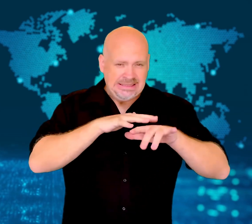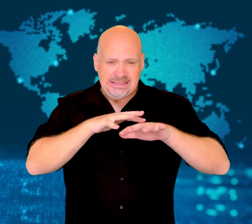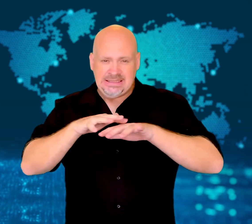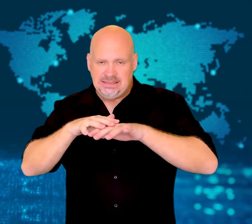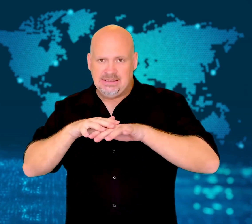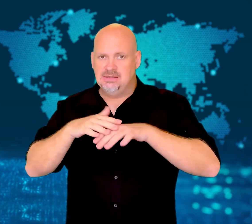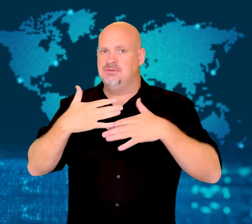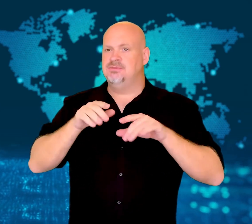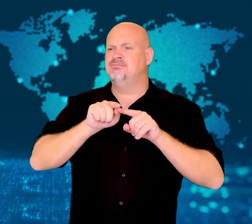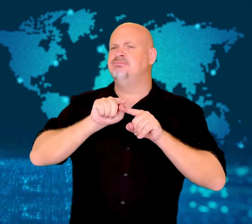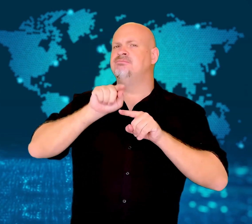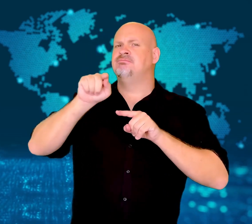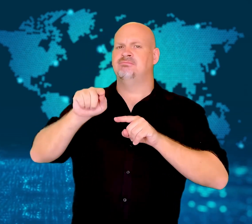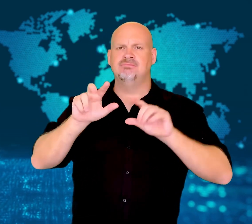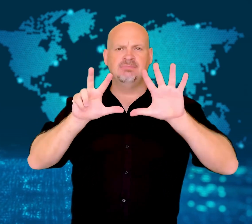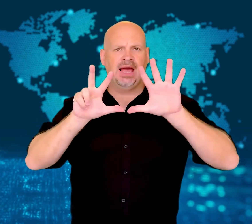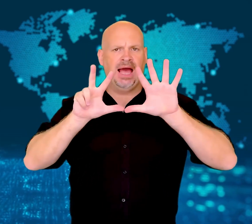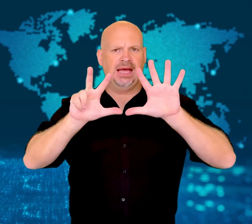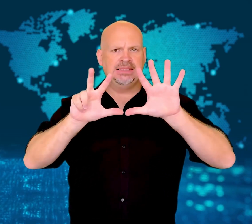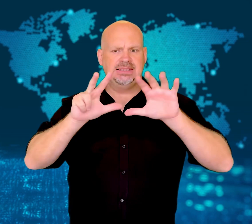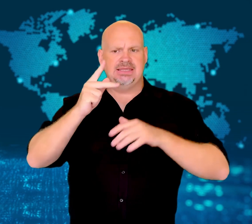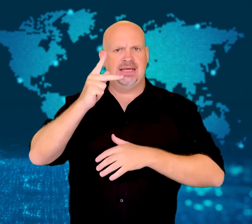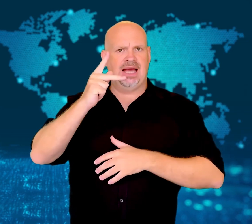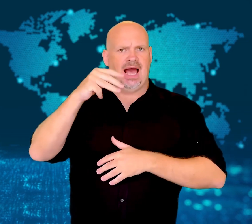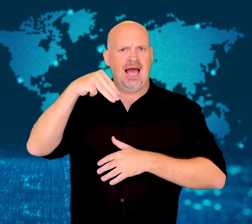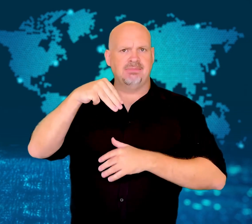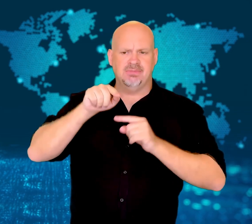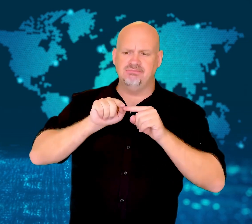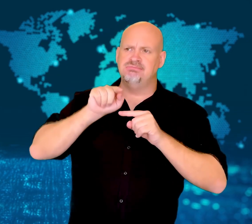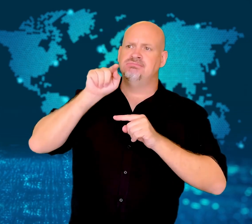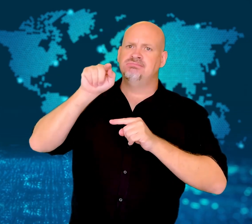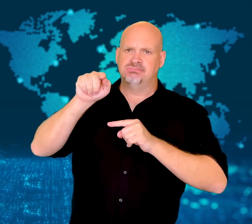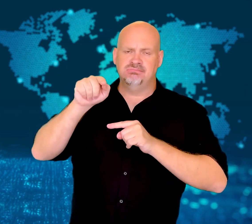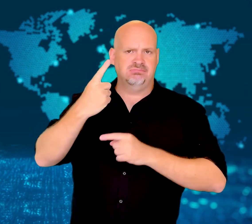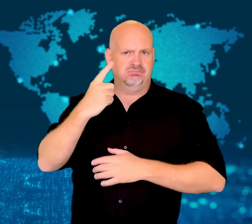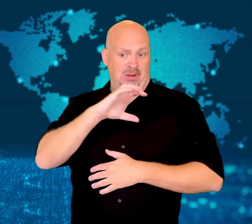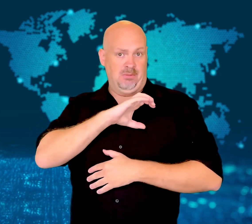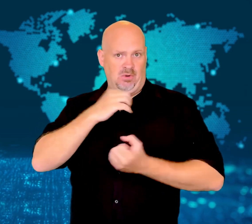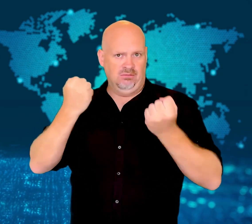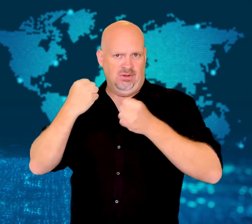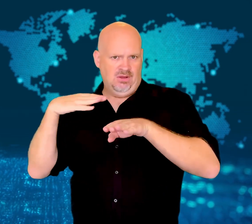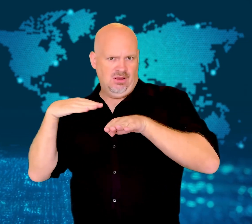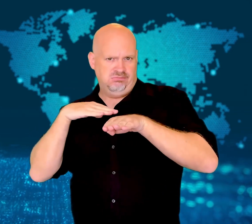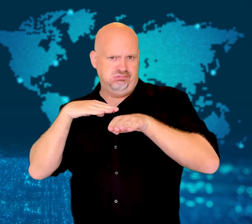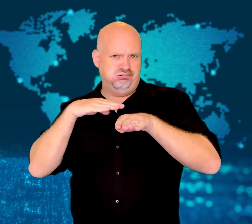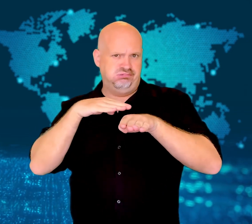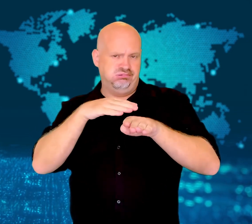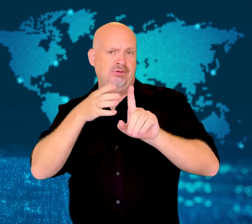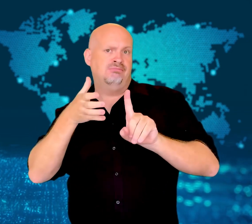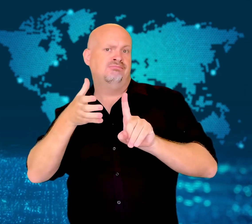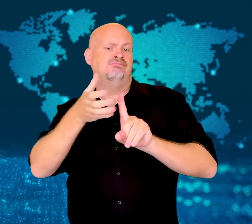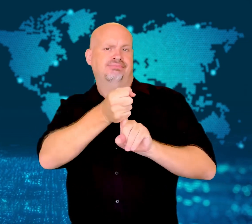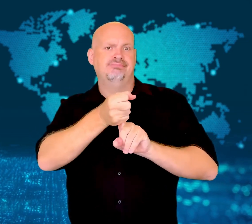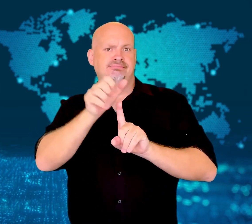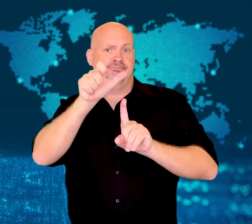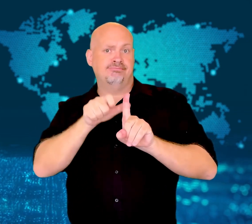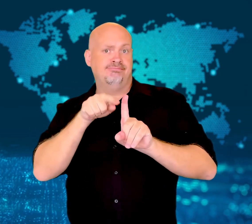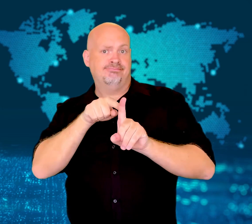After long hours of searching for a shooter around the park, a police officer